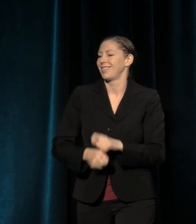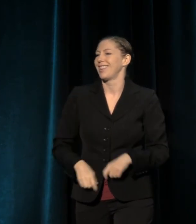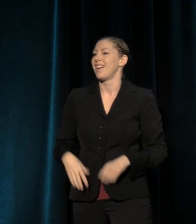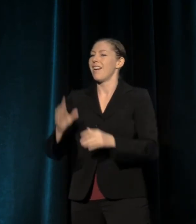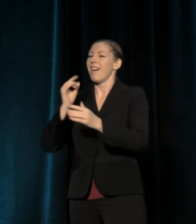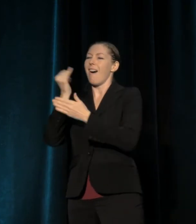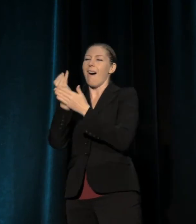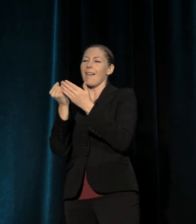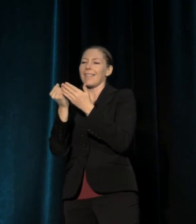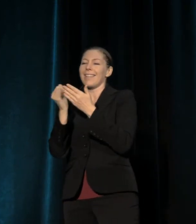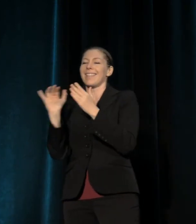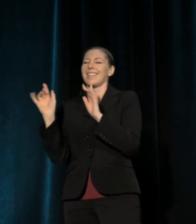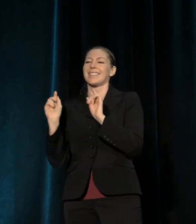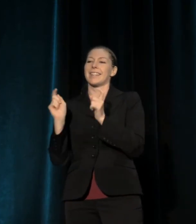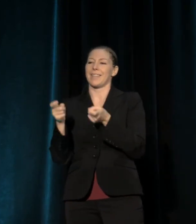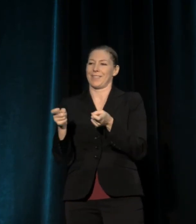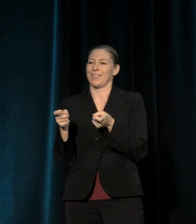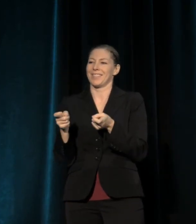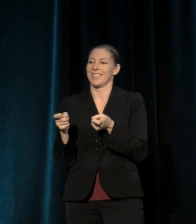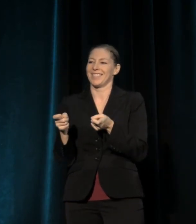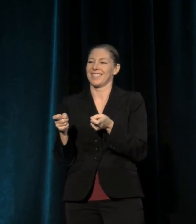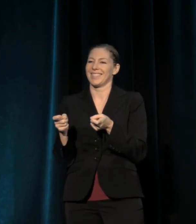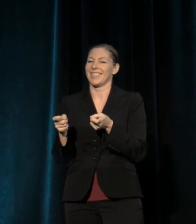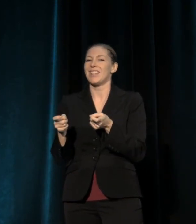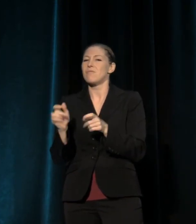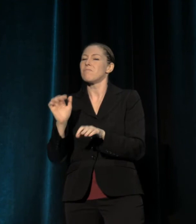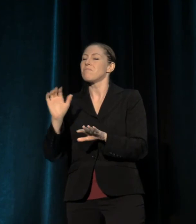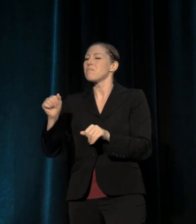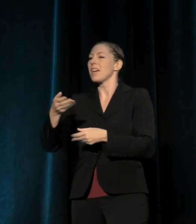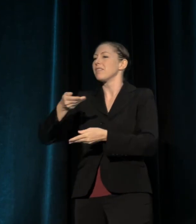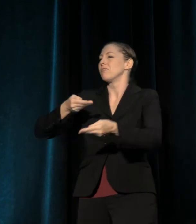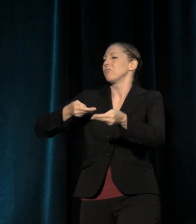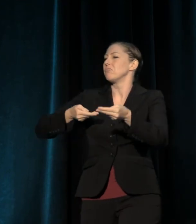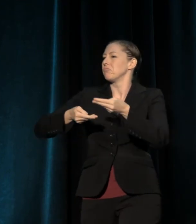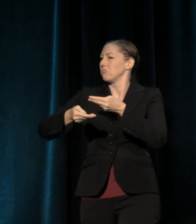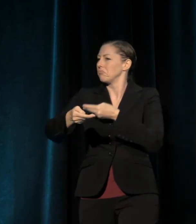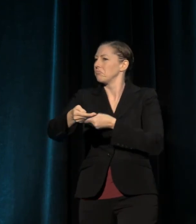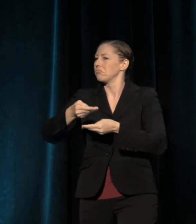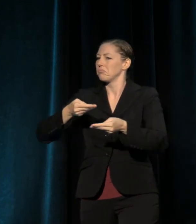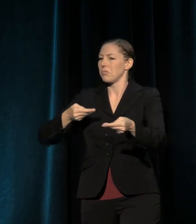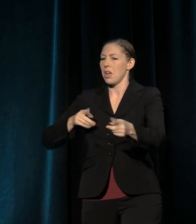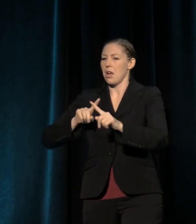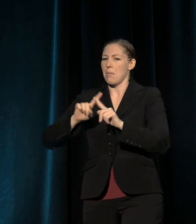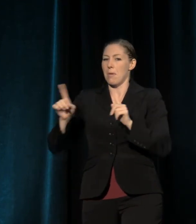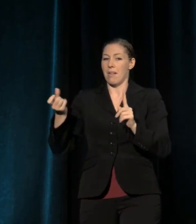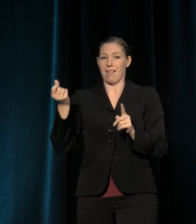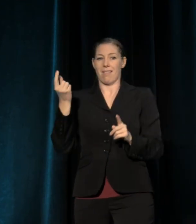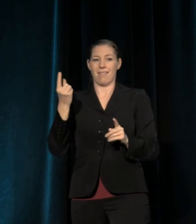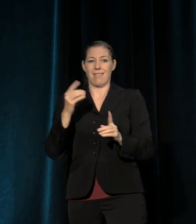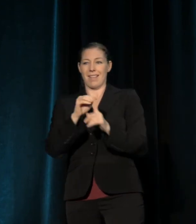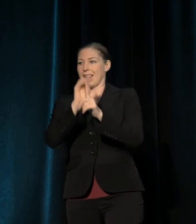It's something that works at the level of the exchange, but at it's best, it continues to give long after the act of making it